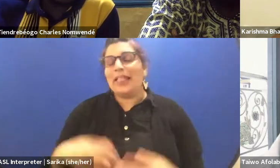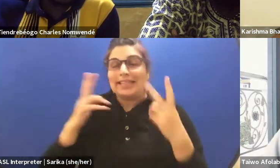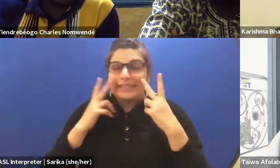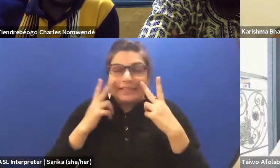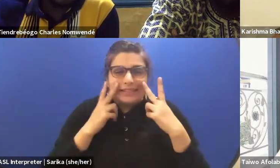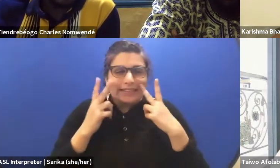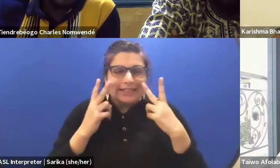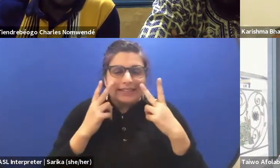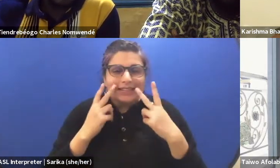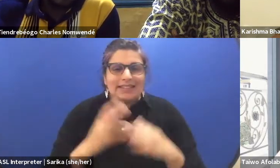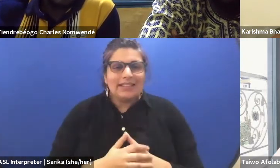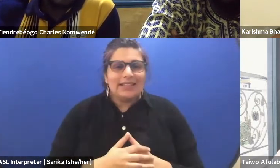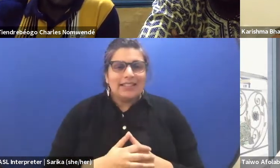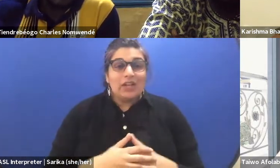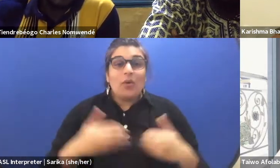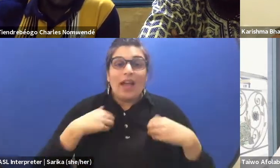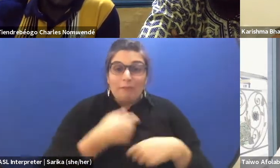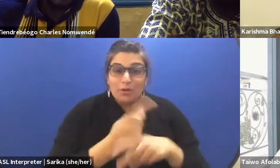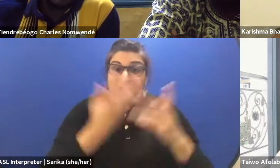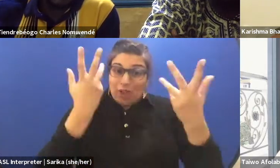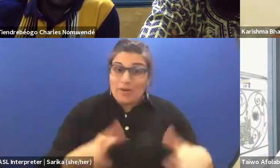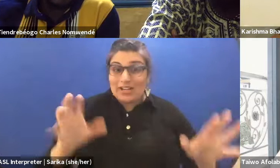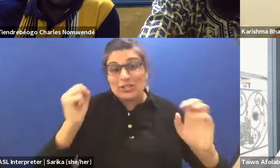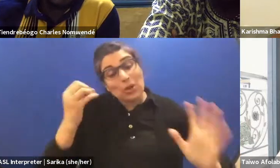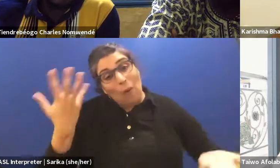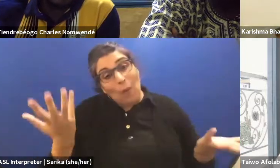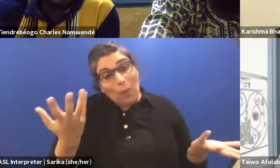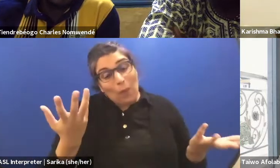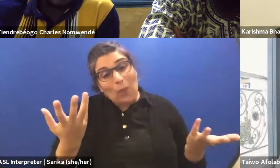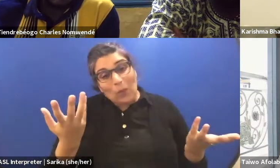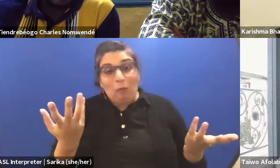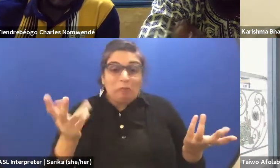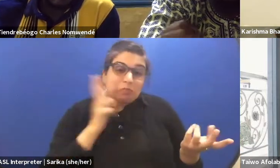Well, we have a producer already Karishma, which could mean international collaboration.